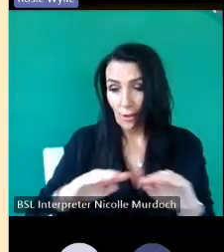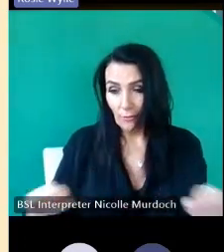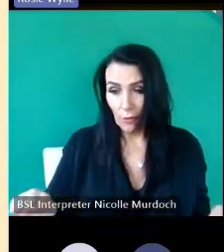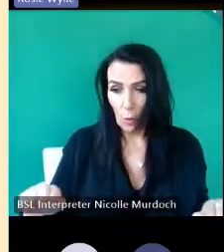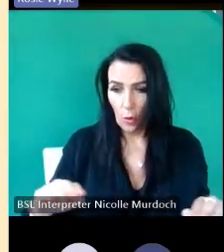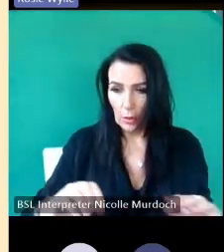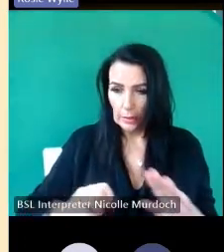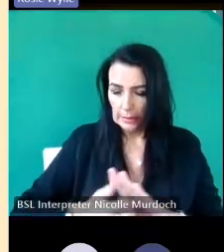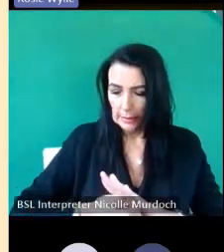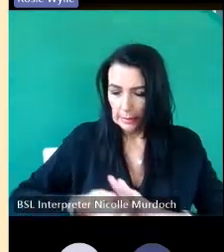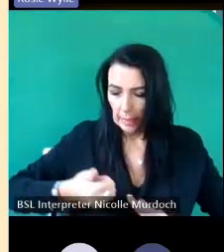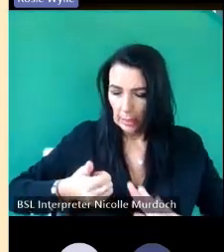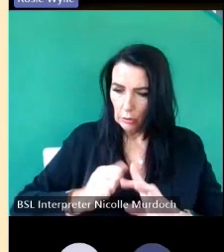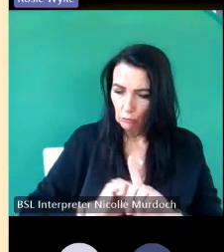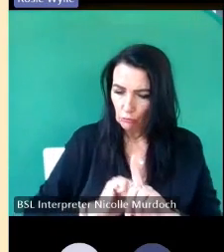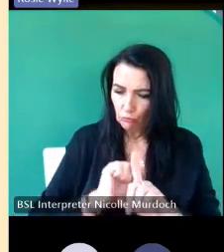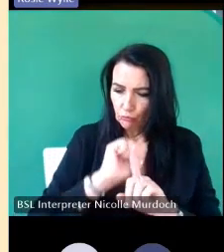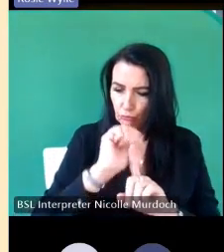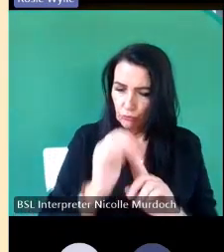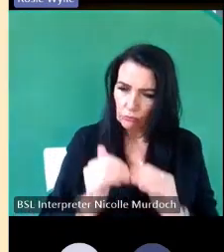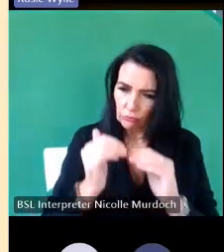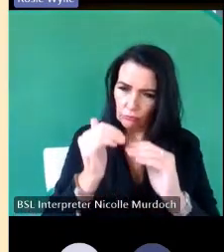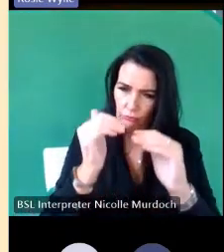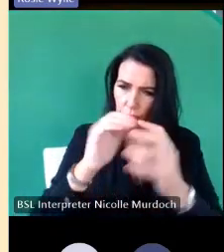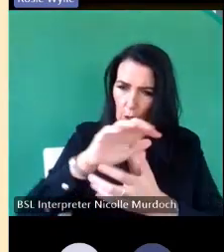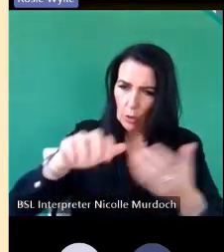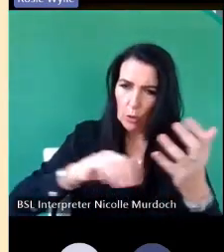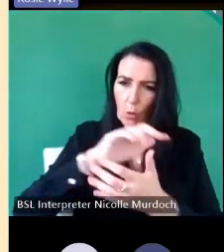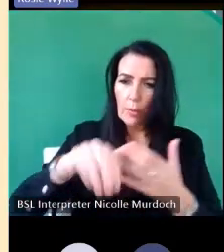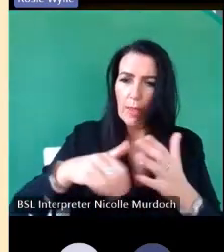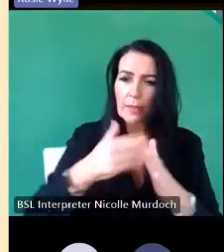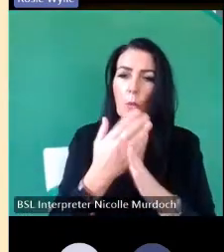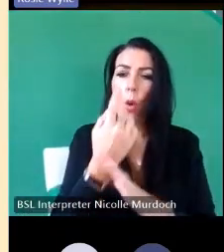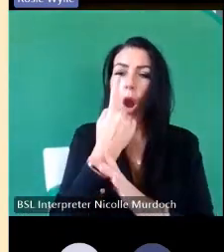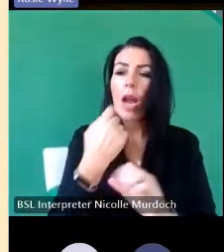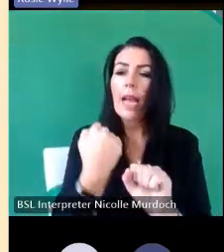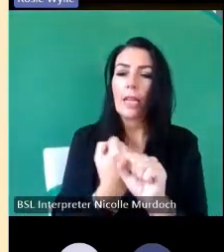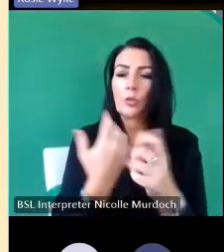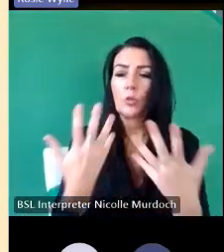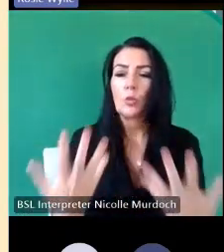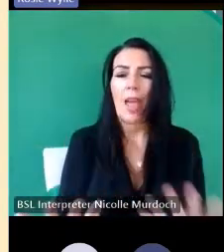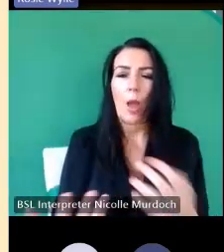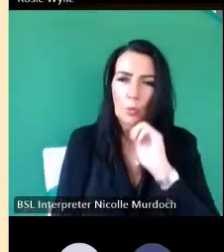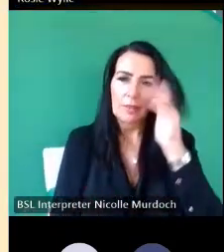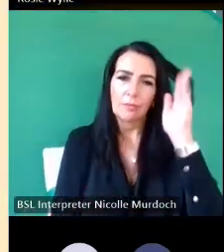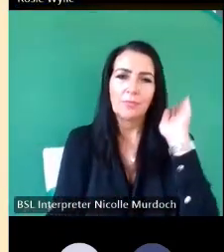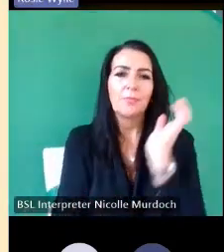point where he's making a slightly more complex uh cutting a slightly more complex piece of stone